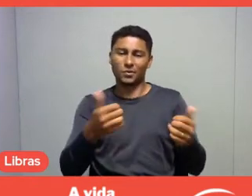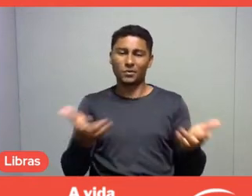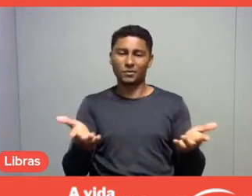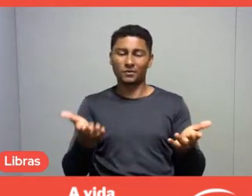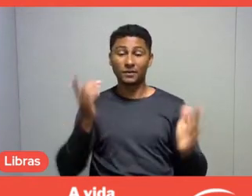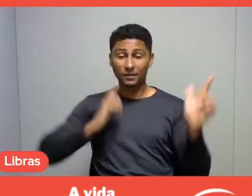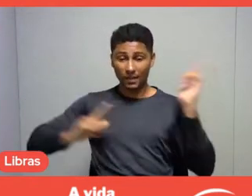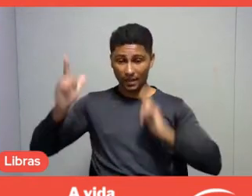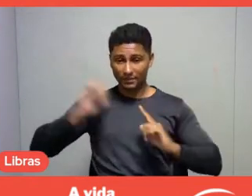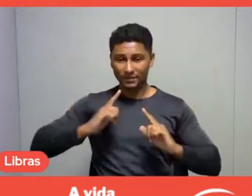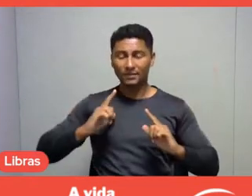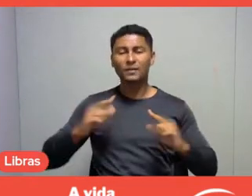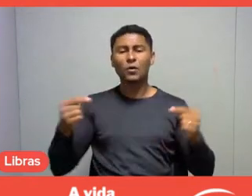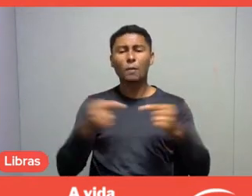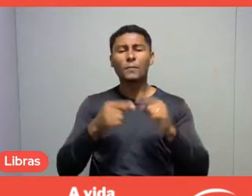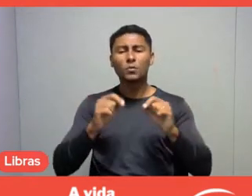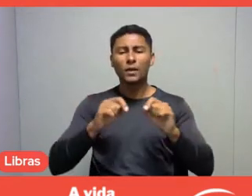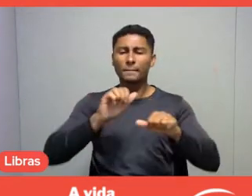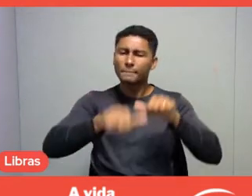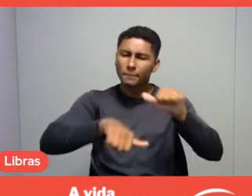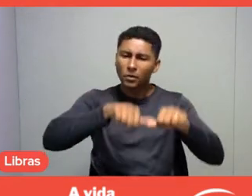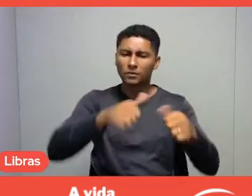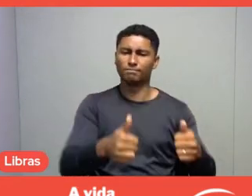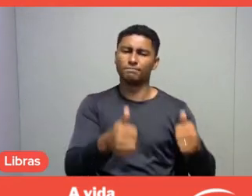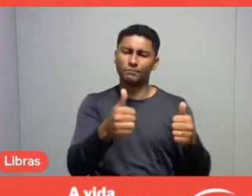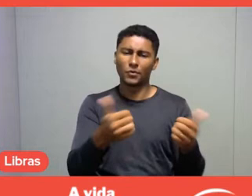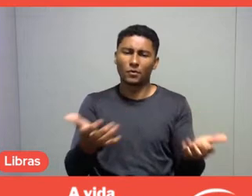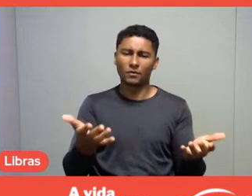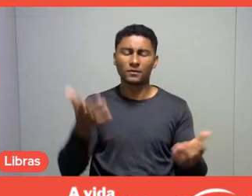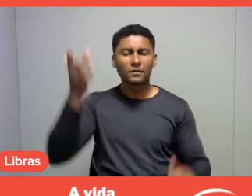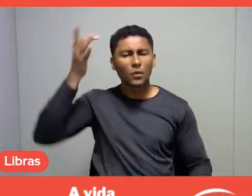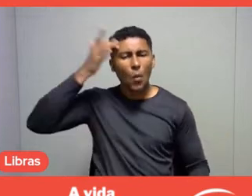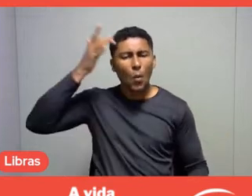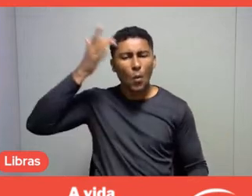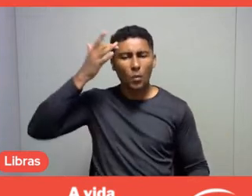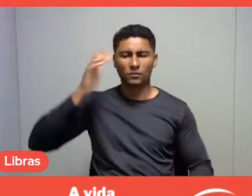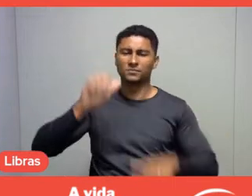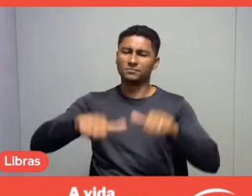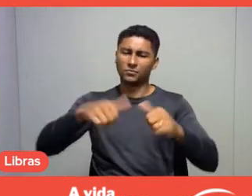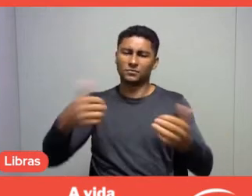it changes status, it changes consciousness, changes the way of thinking